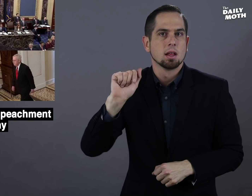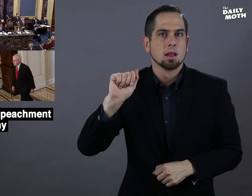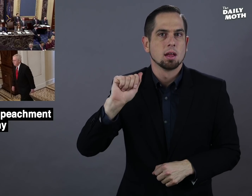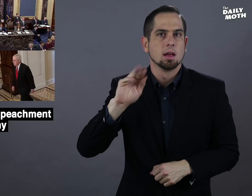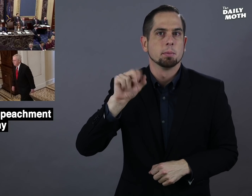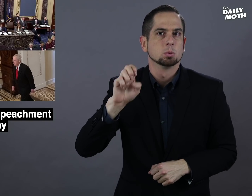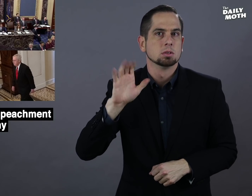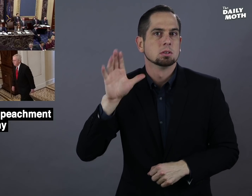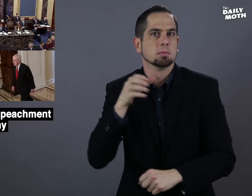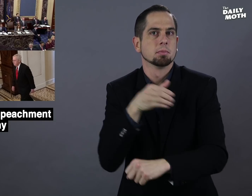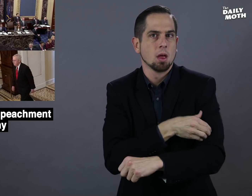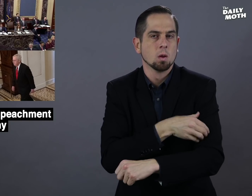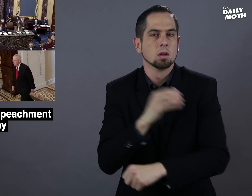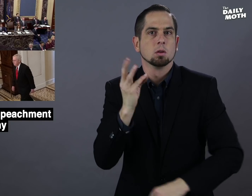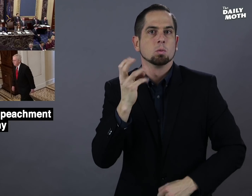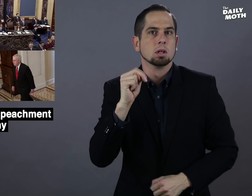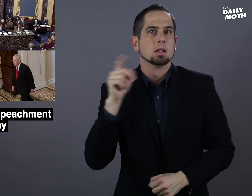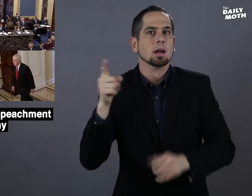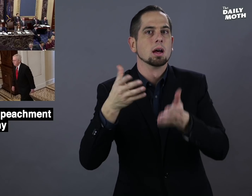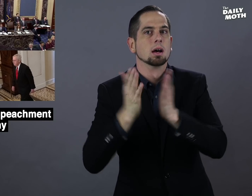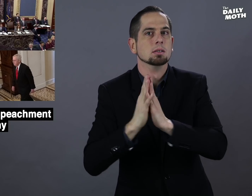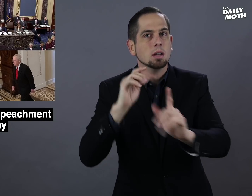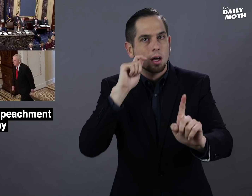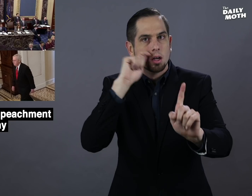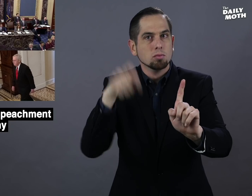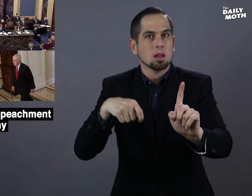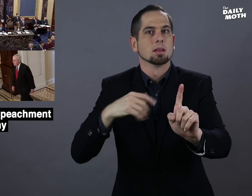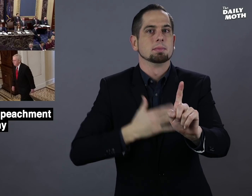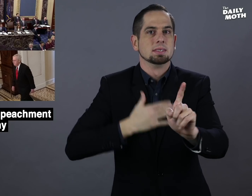abused his power when he asked Ukraine